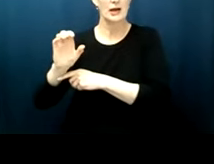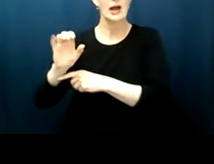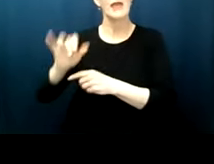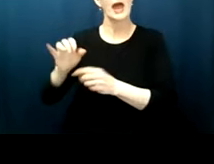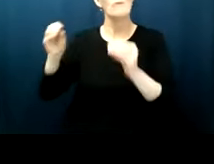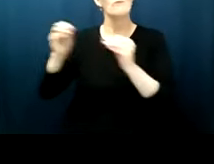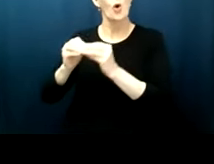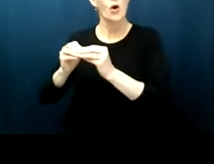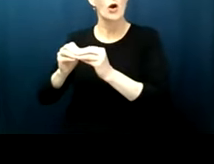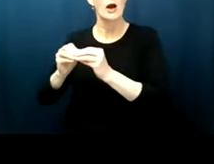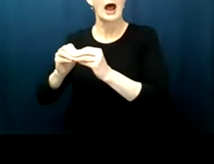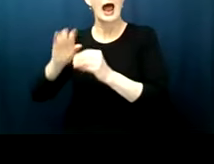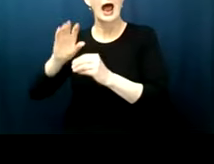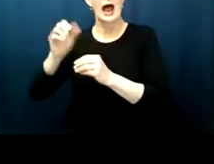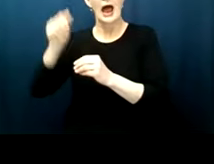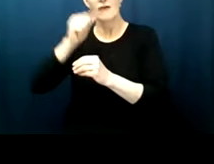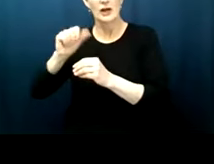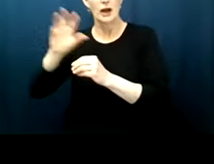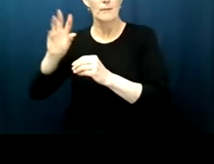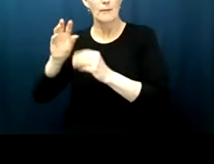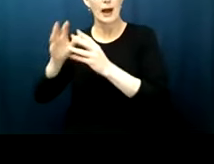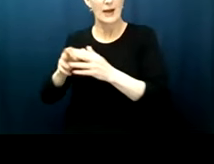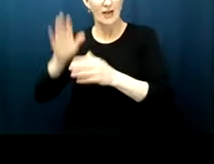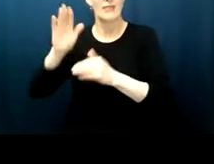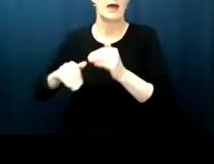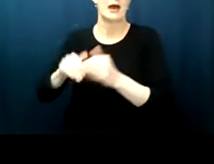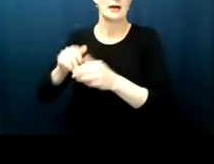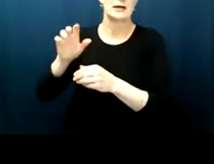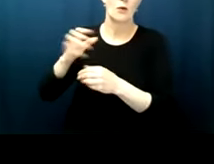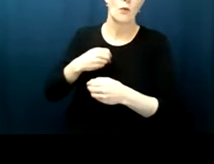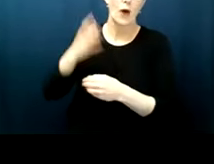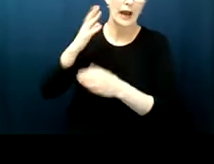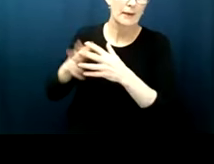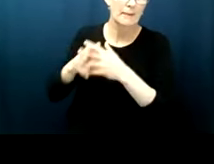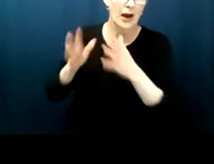in that state and in mississippi was that a free and fair democracy would lead to non-white elected